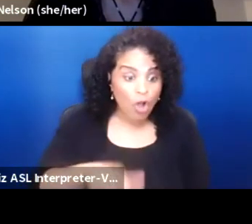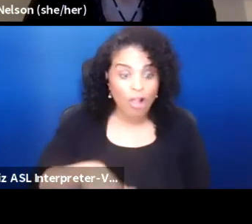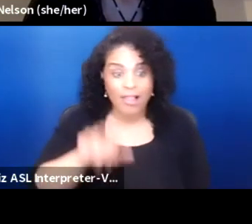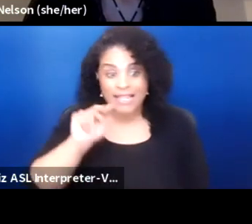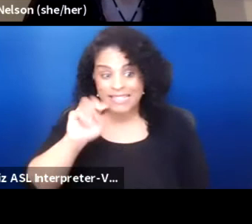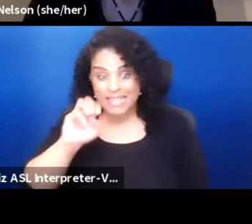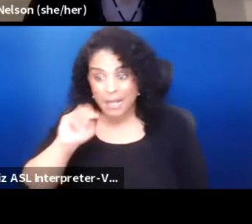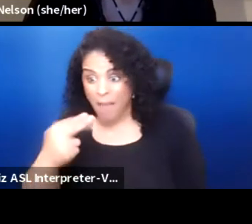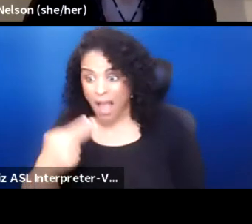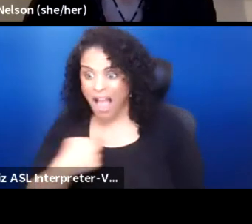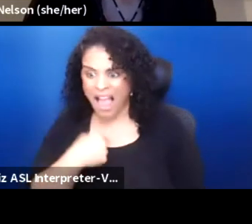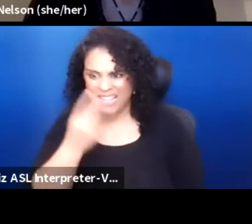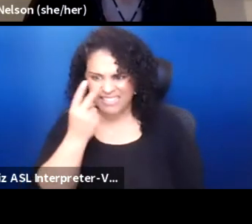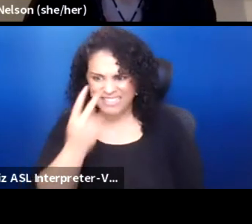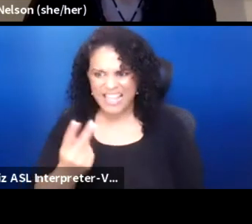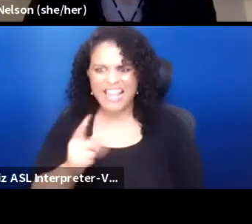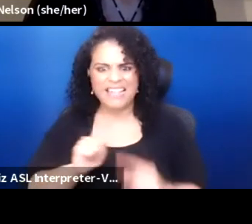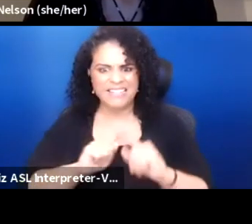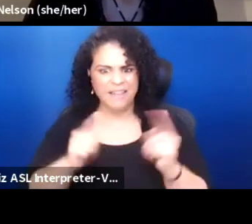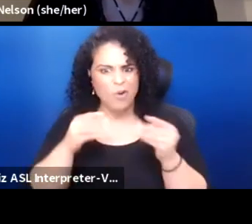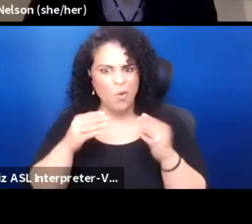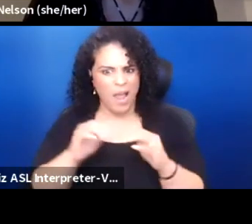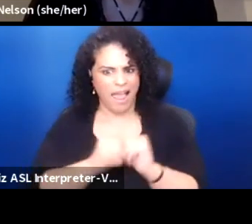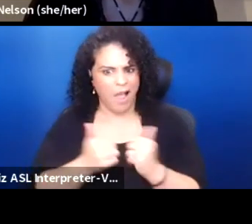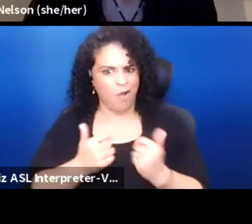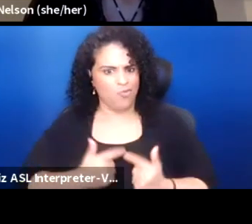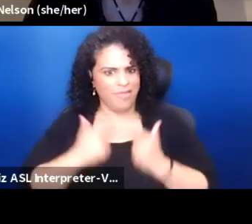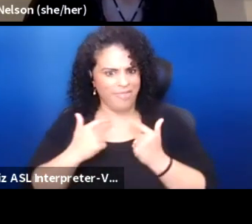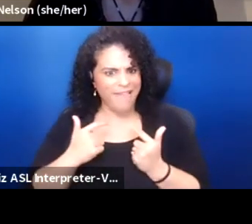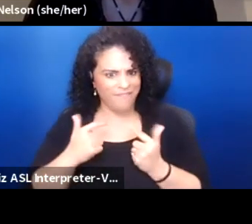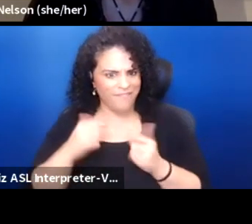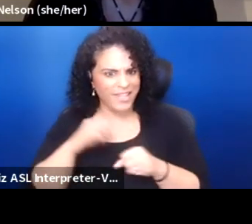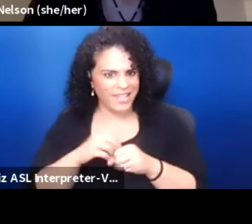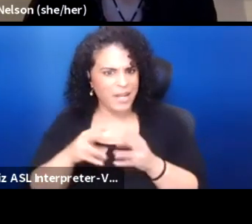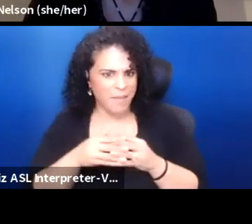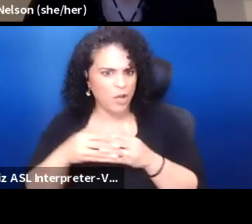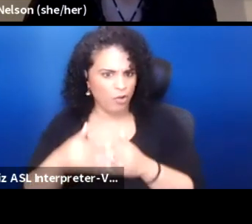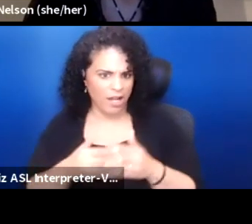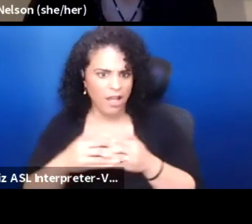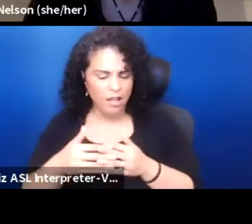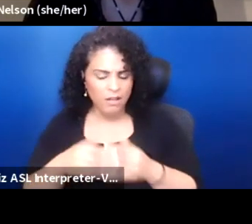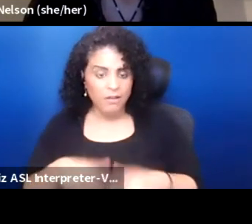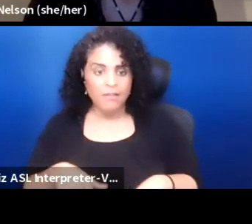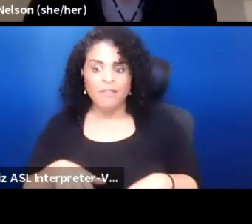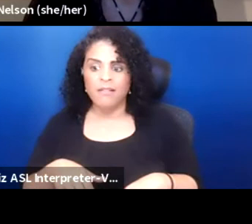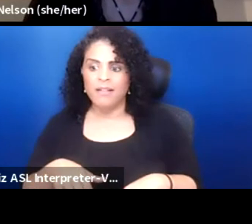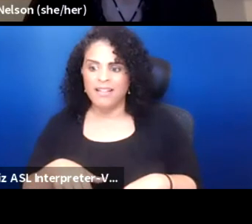I see a different way of living in America. It's an erased way of living.